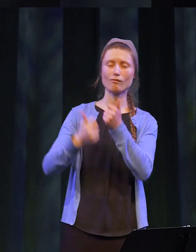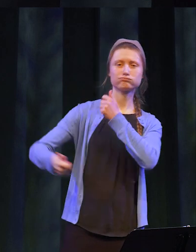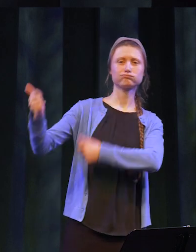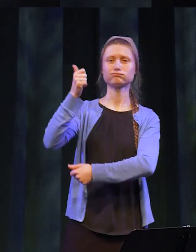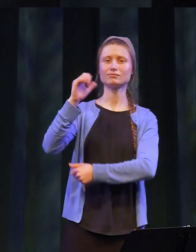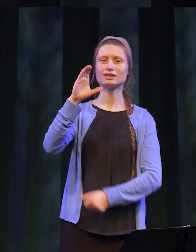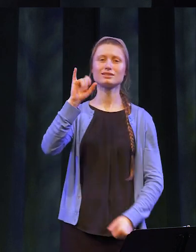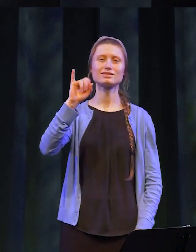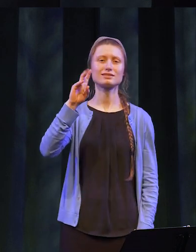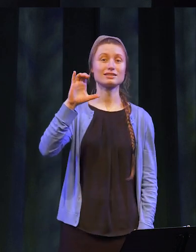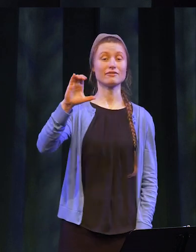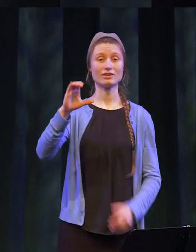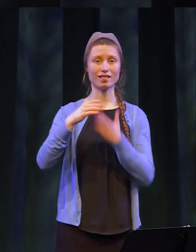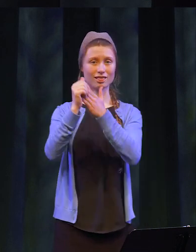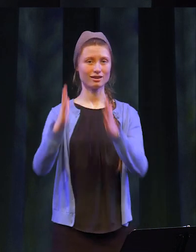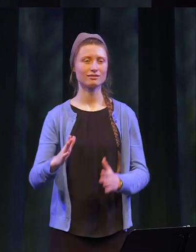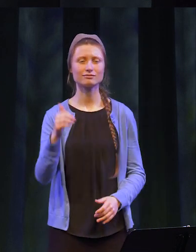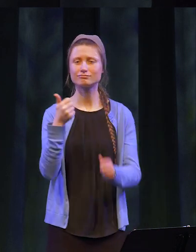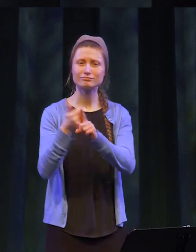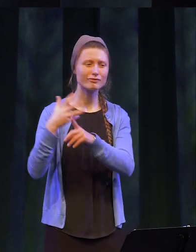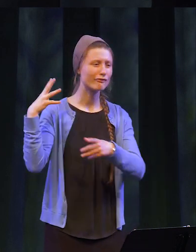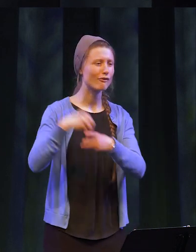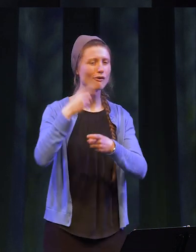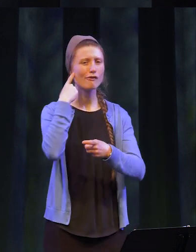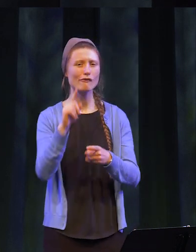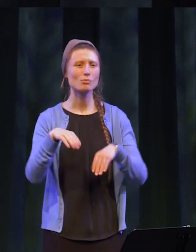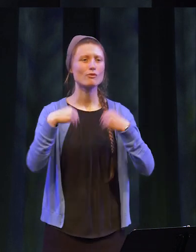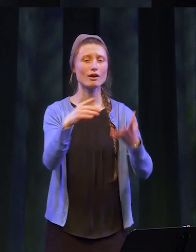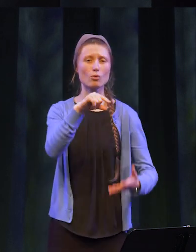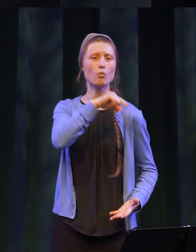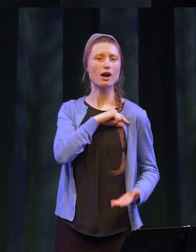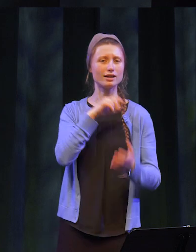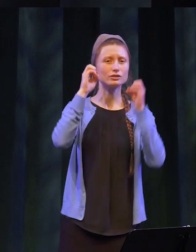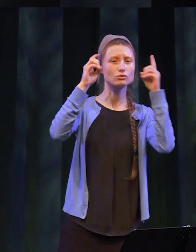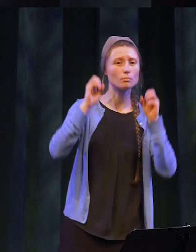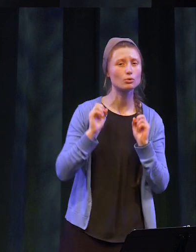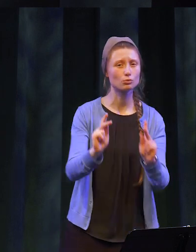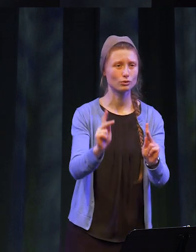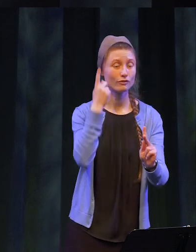civic leaders. He has been in the forefront of efforts to bring quality educational opportunities